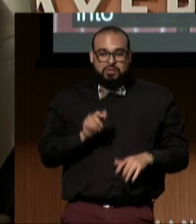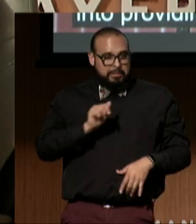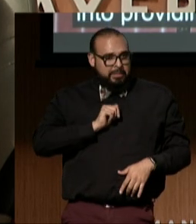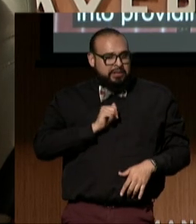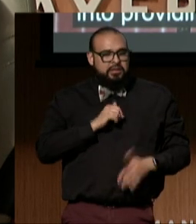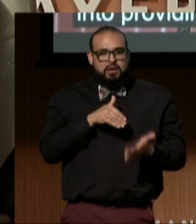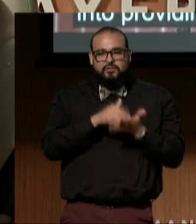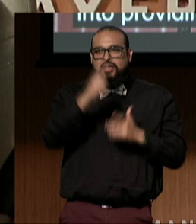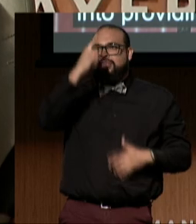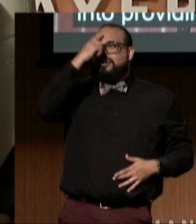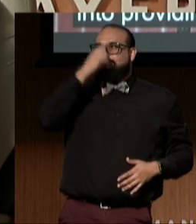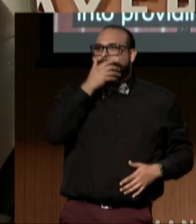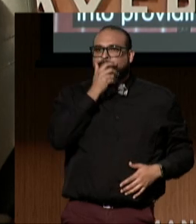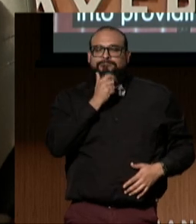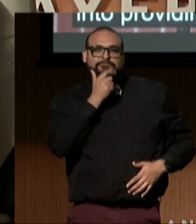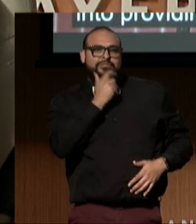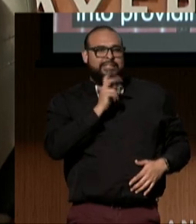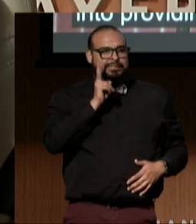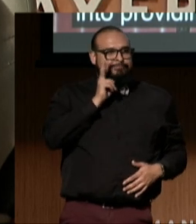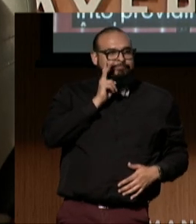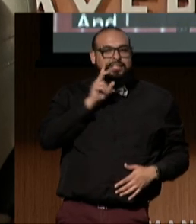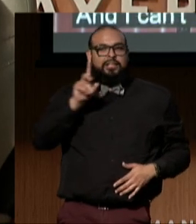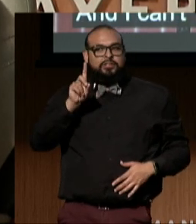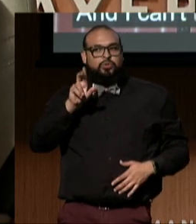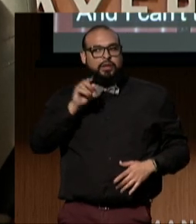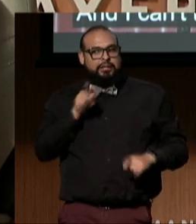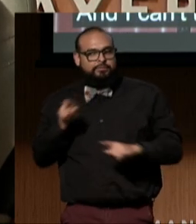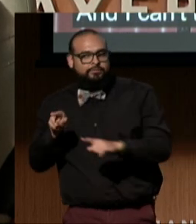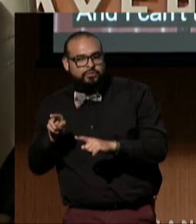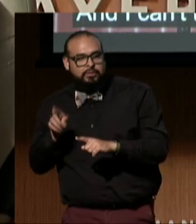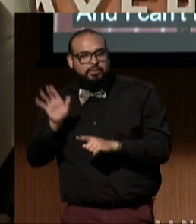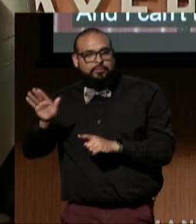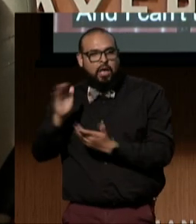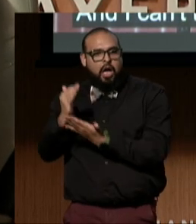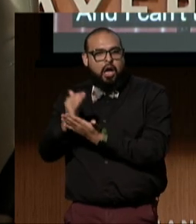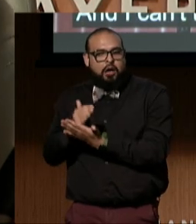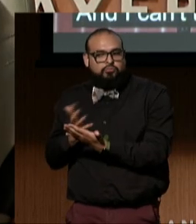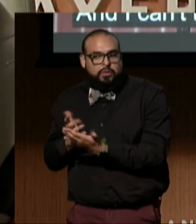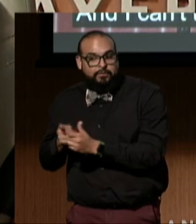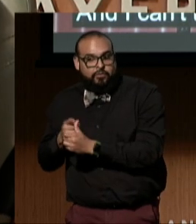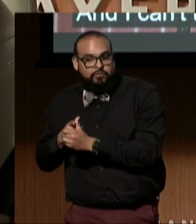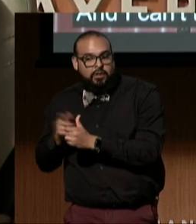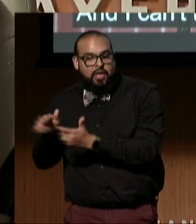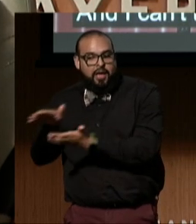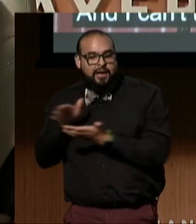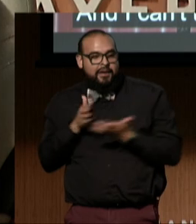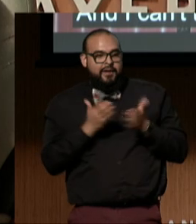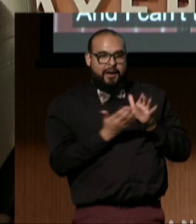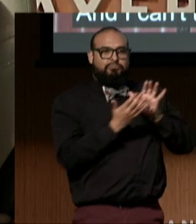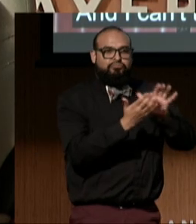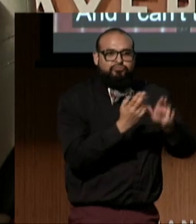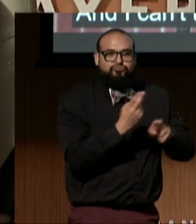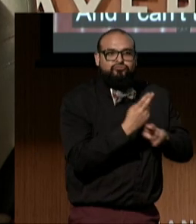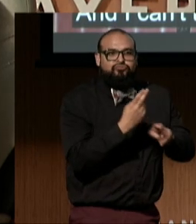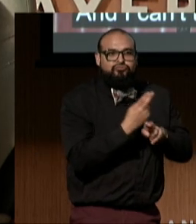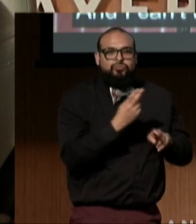"Let's see what DREDF says first." And then I had several occasions to work with DREDF staff,